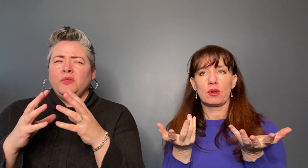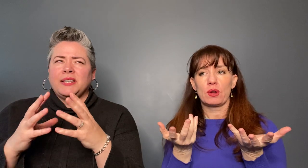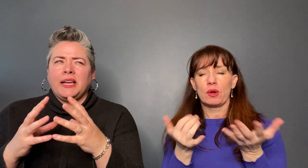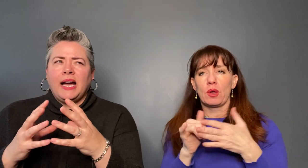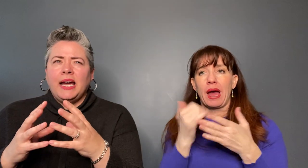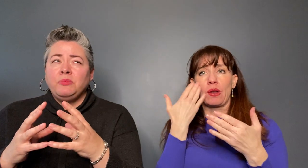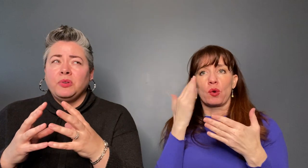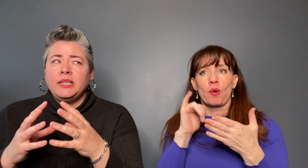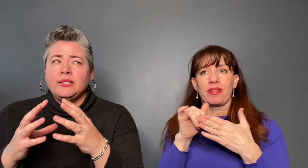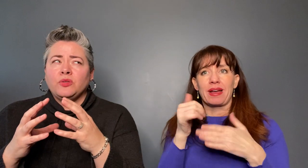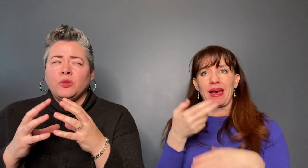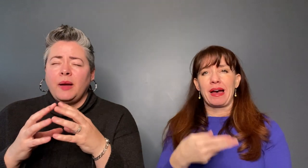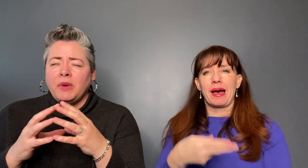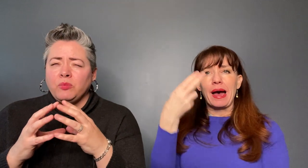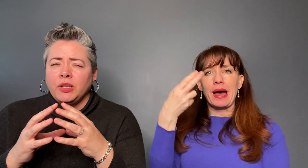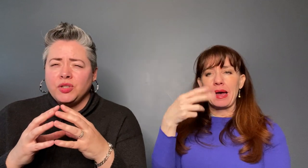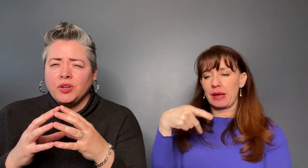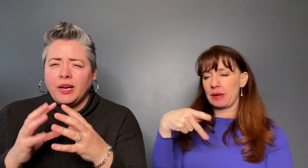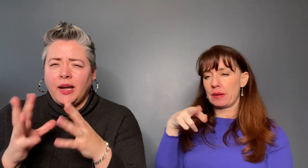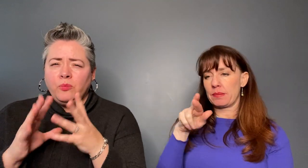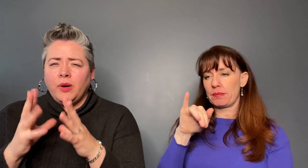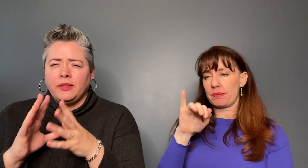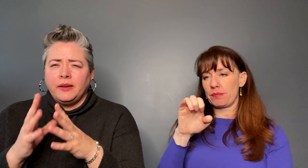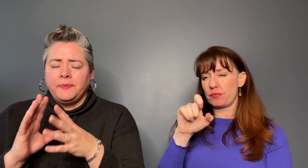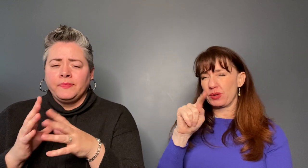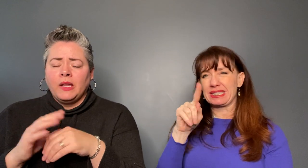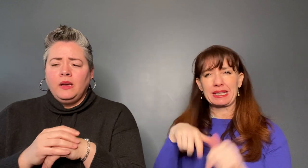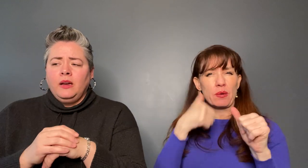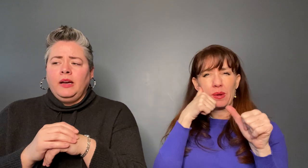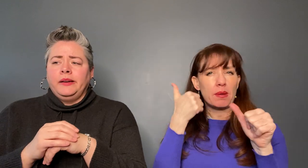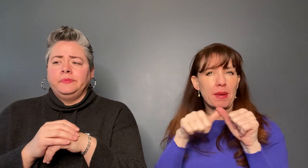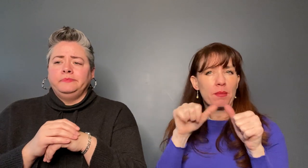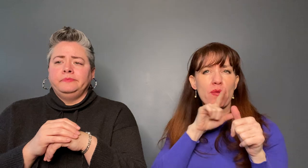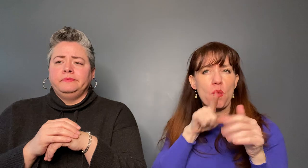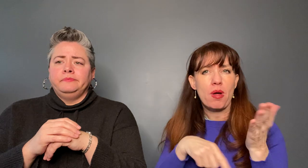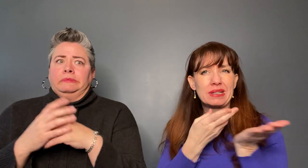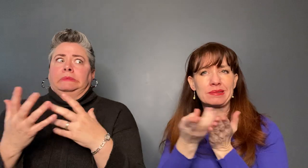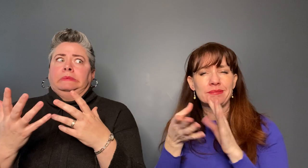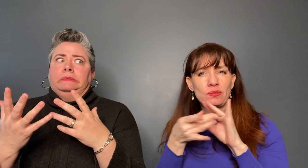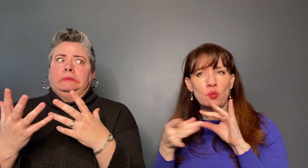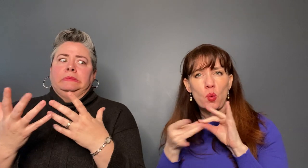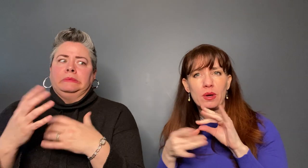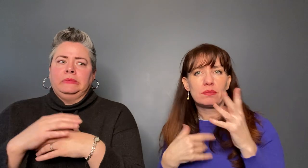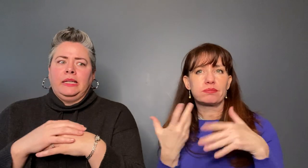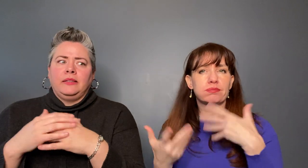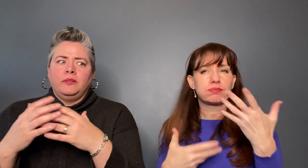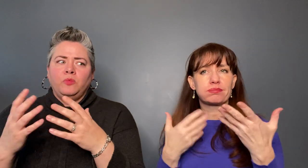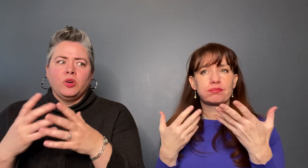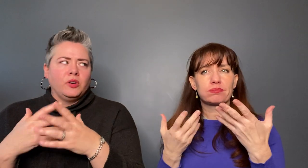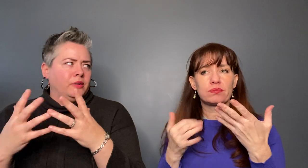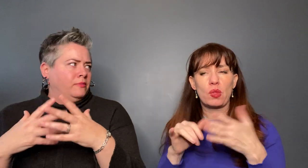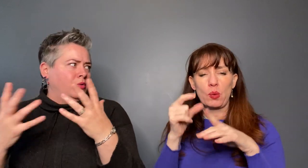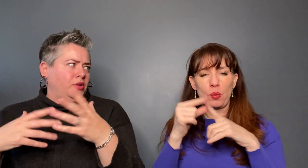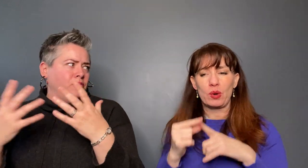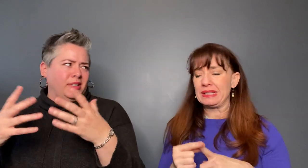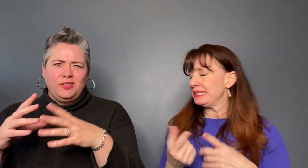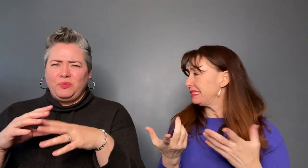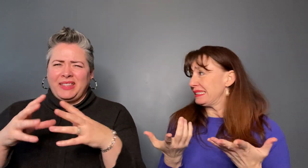I believe a high priest or I'm not really sure what the word usage but they